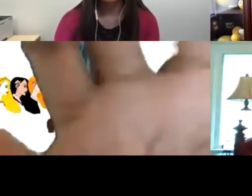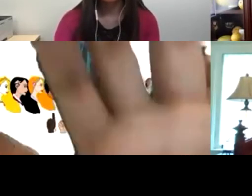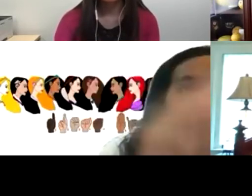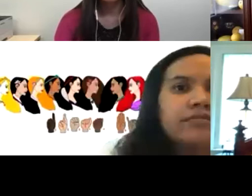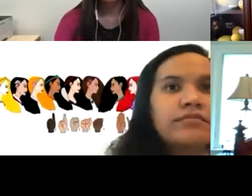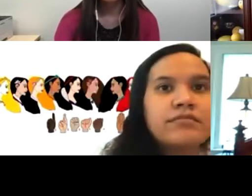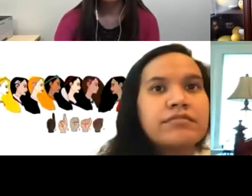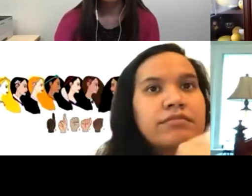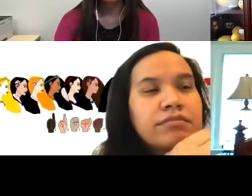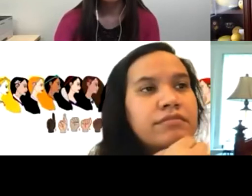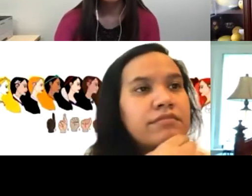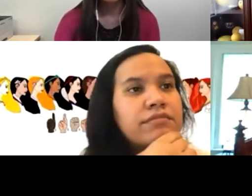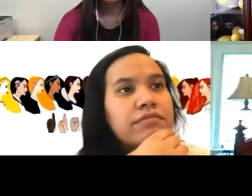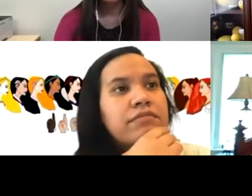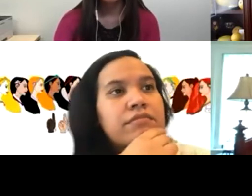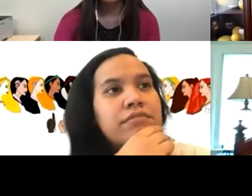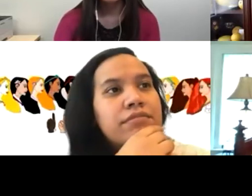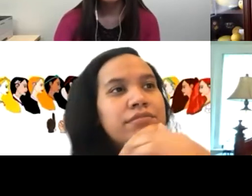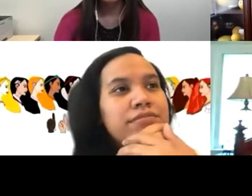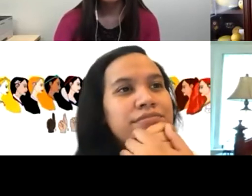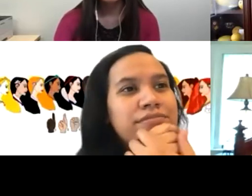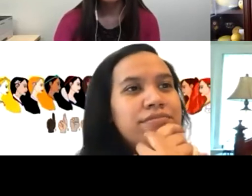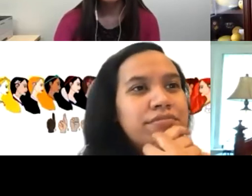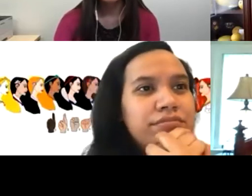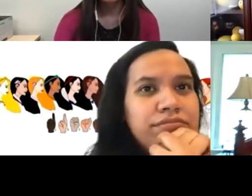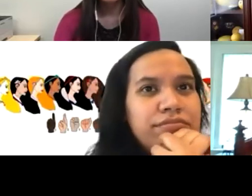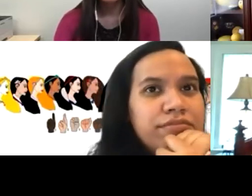and, and so on and so on. Right? And you've gotta work around. That's like,